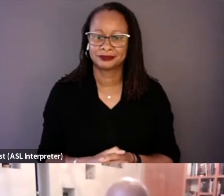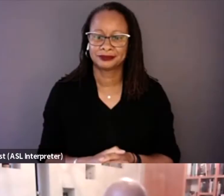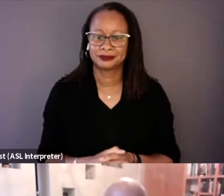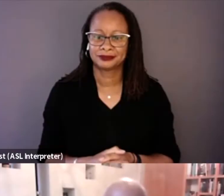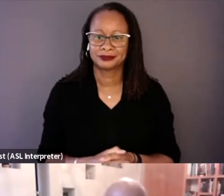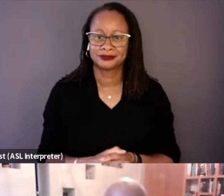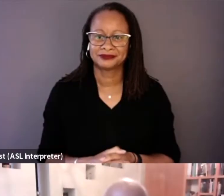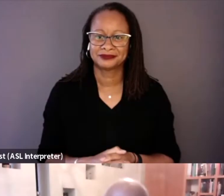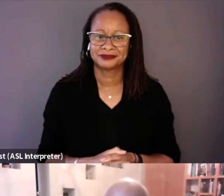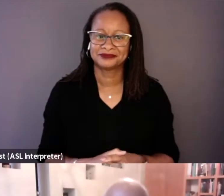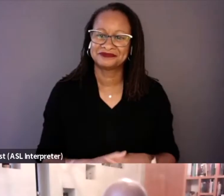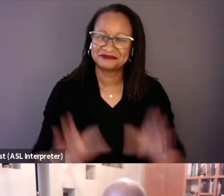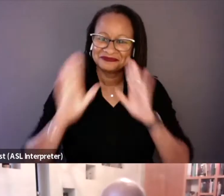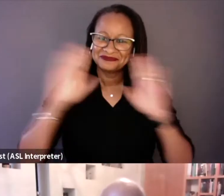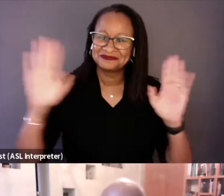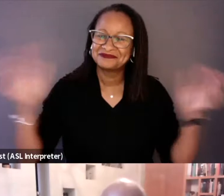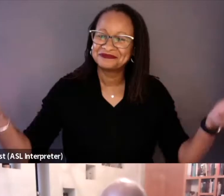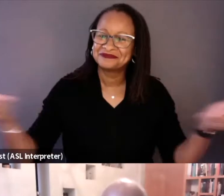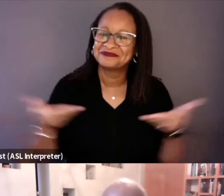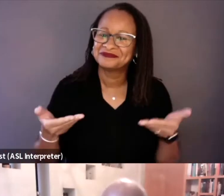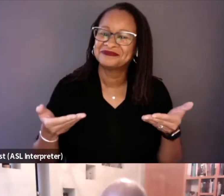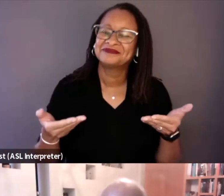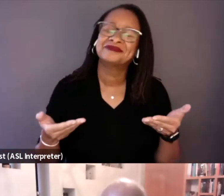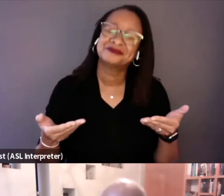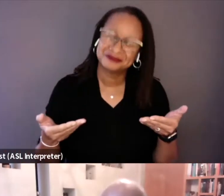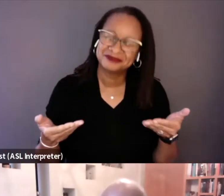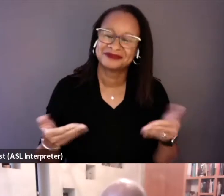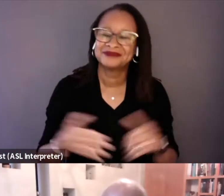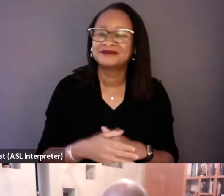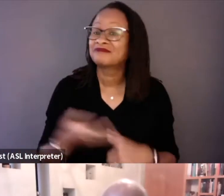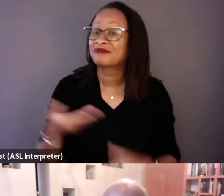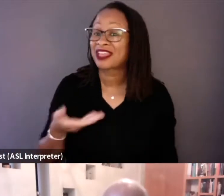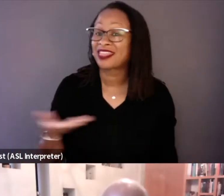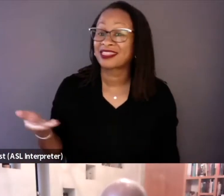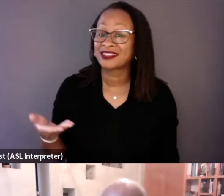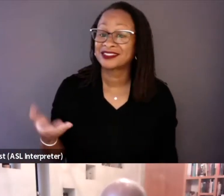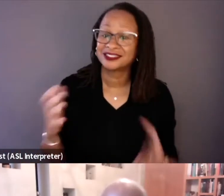Welcome, everybody. This is a conversation about Attica.